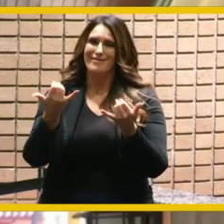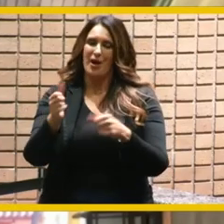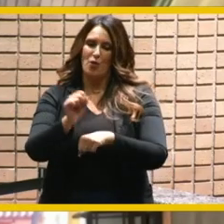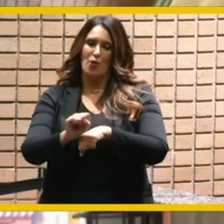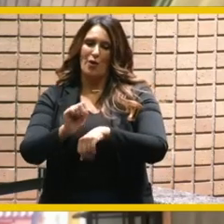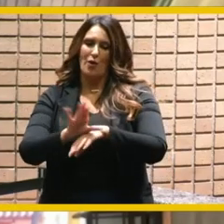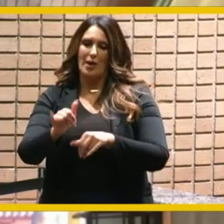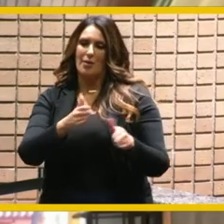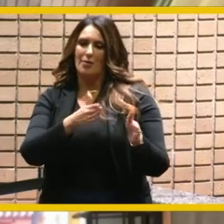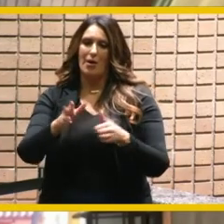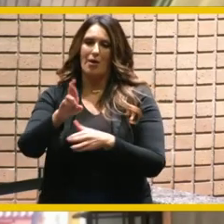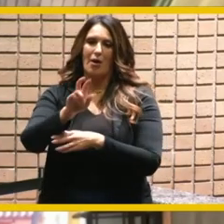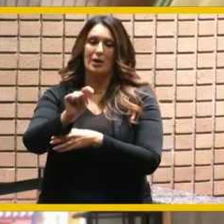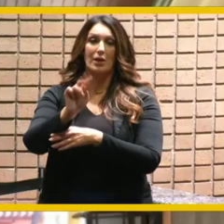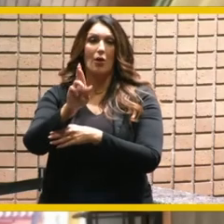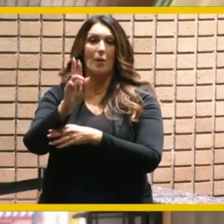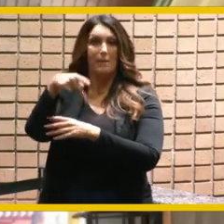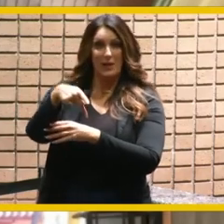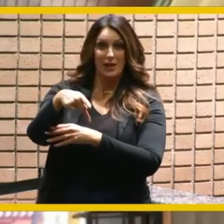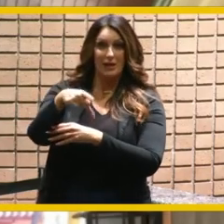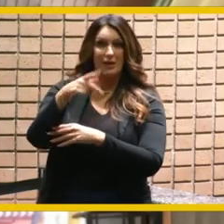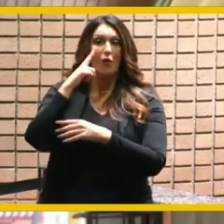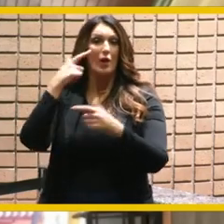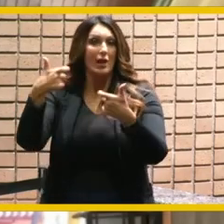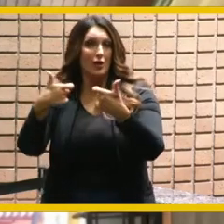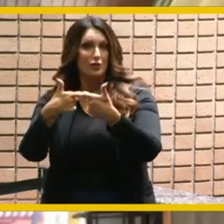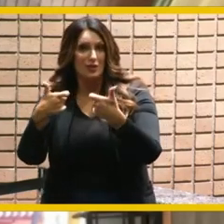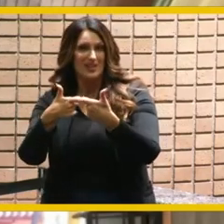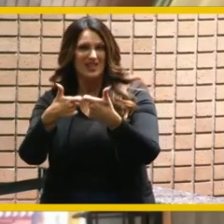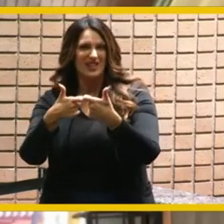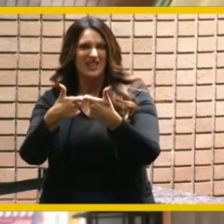called rtrp that's going to bring electricity in and a new way into the city that's going